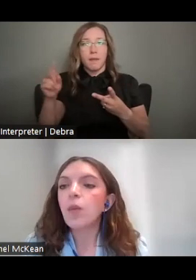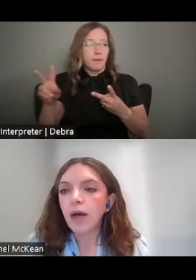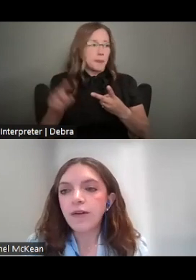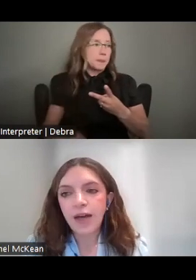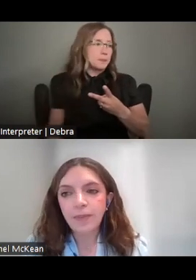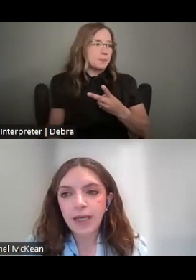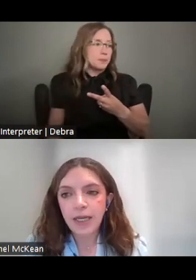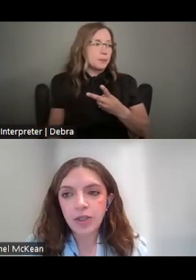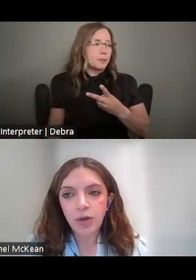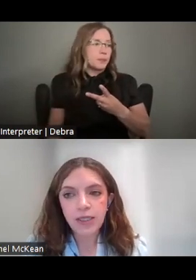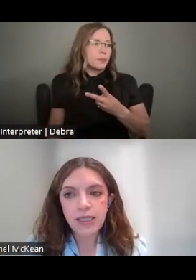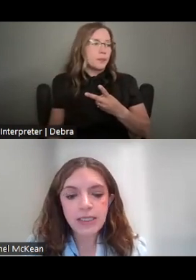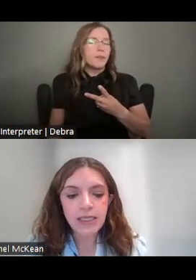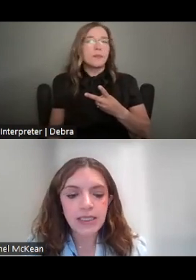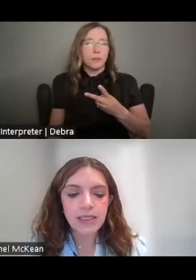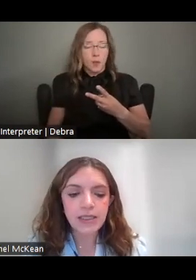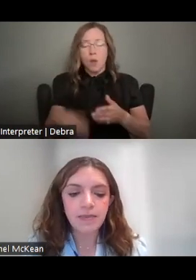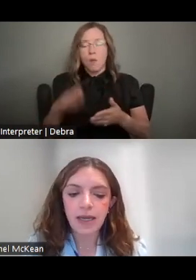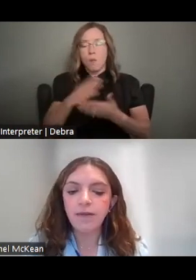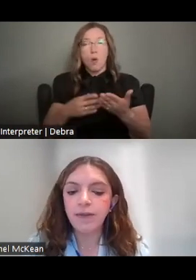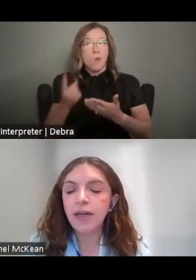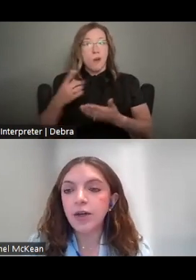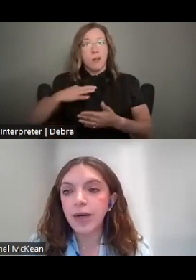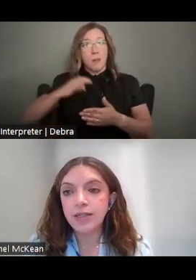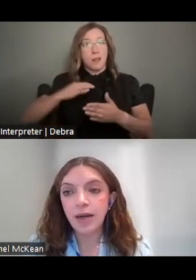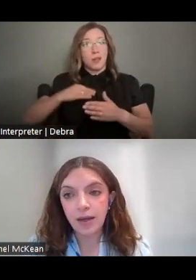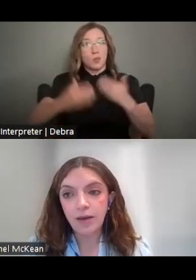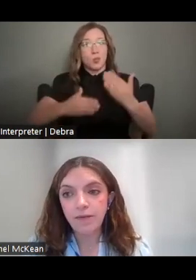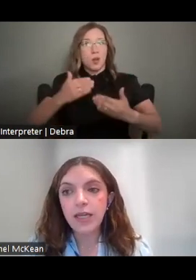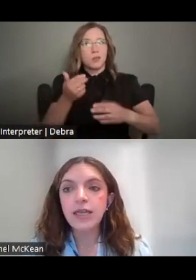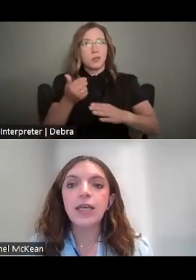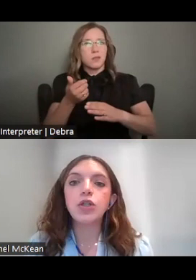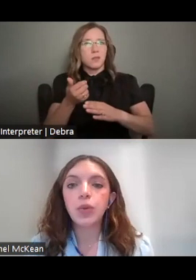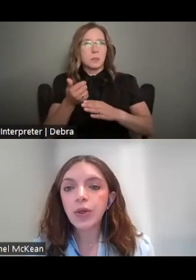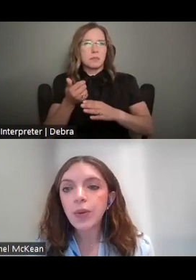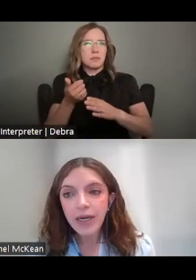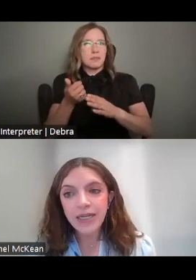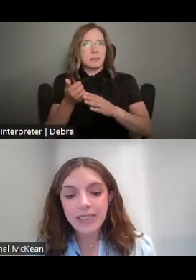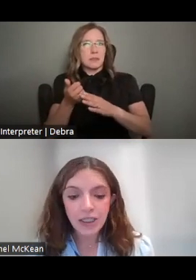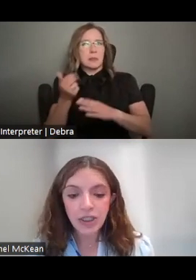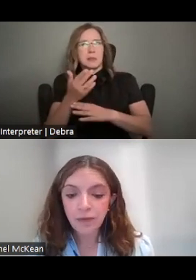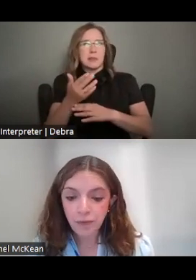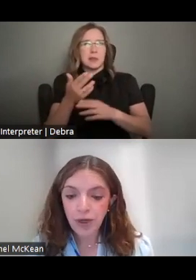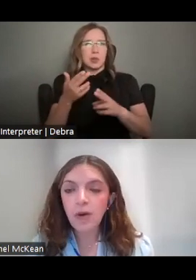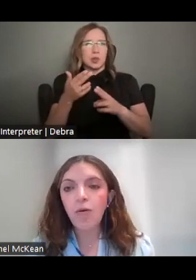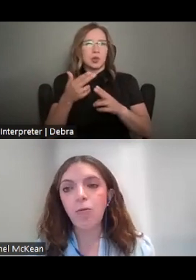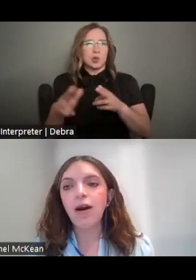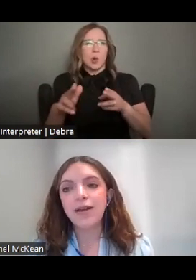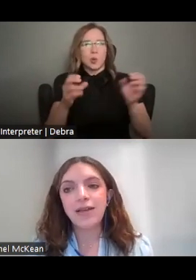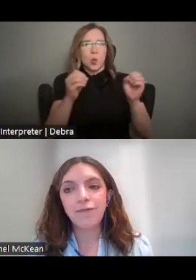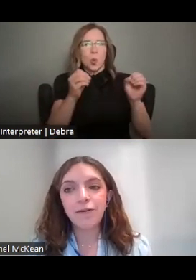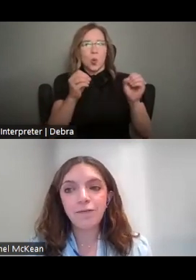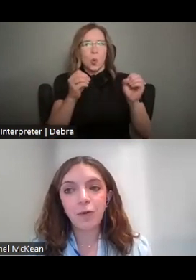PART ONE OF THE APPLICATION PROCESS IS SUBMITTING VIA GRANTS.GOV THE SHORT ORGANIZATIONAL FORM